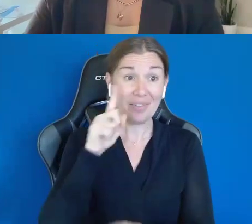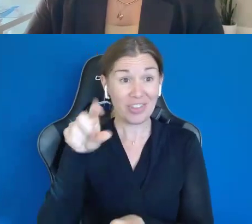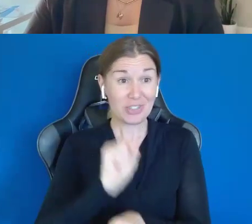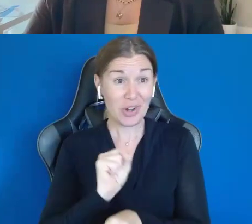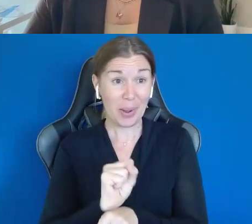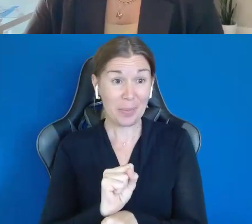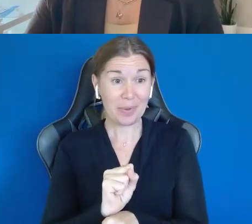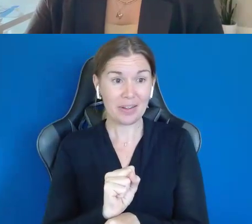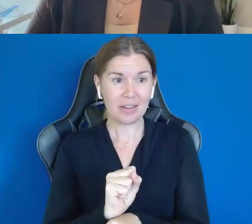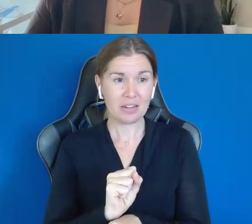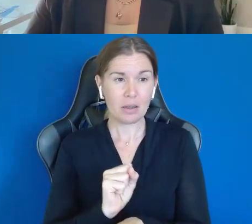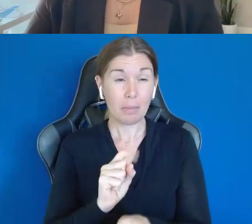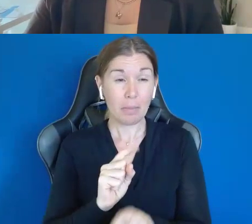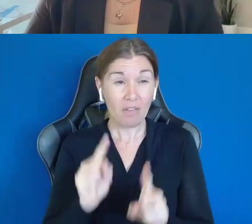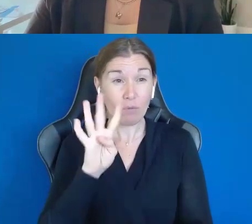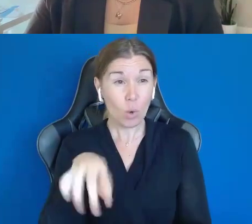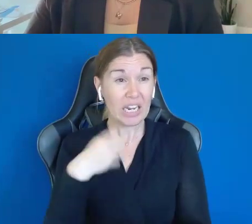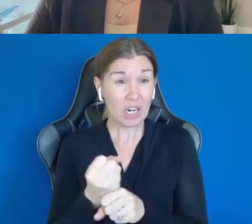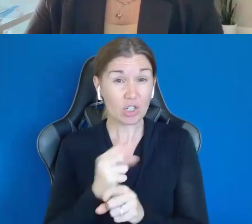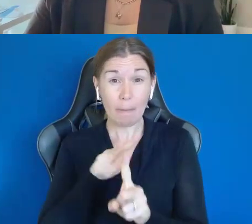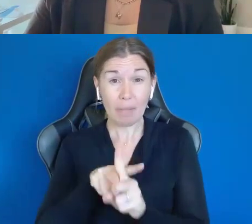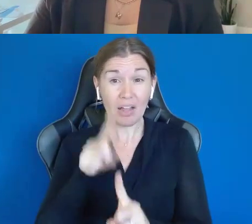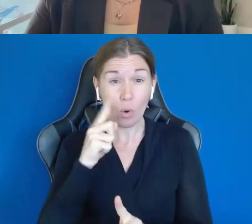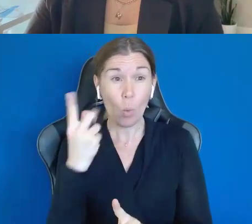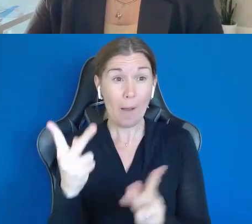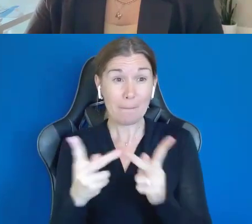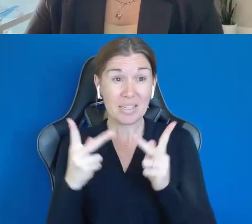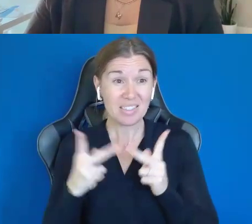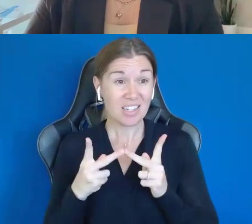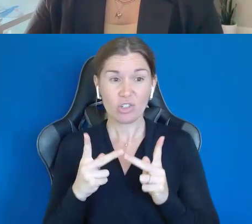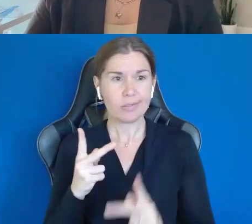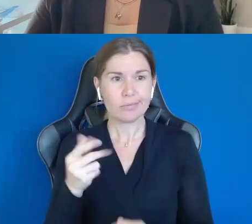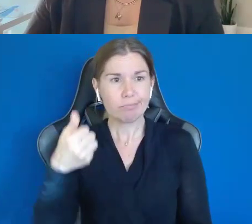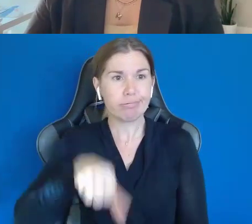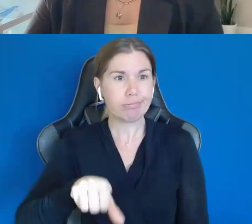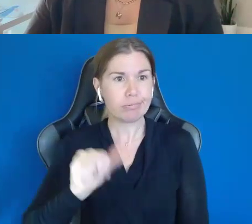Four years of applying for that one position, and I got nothing. Yeah.